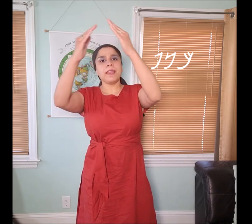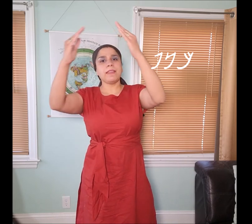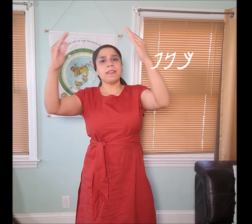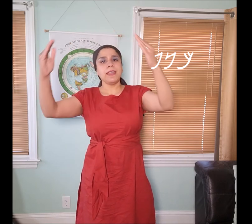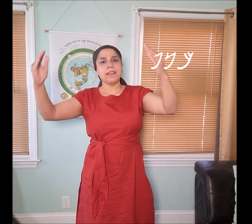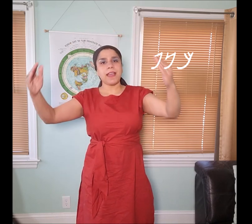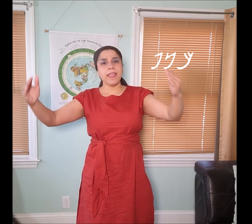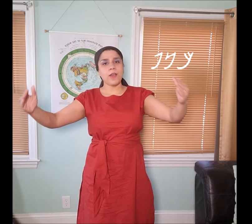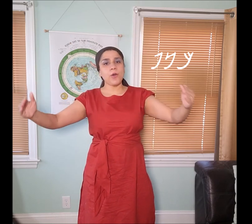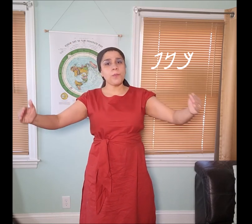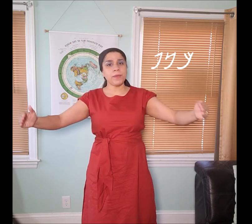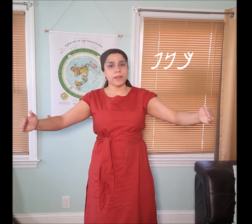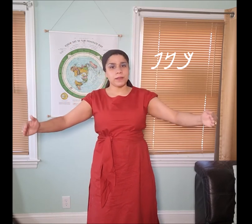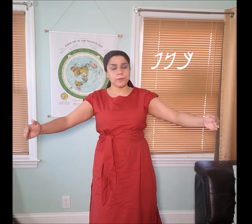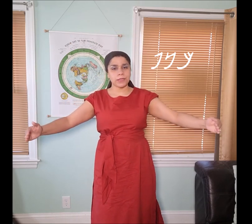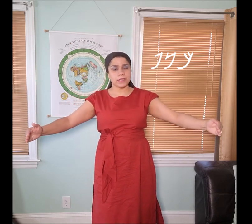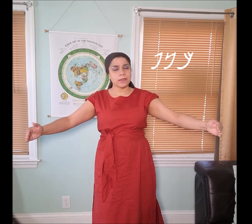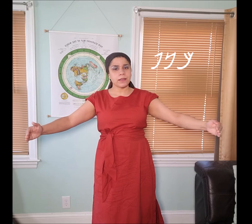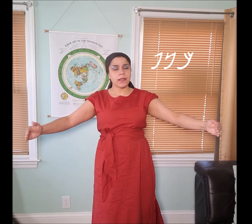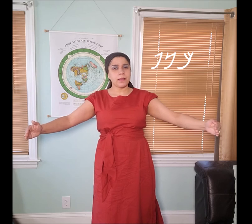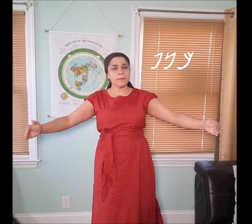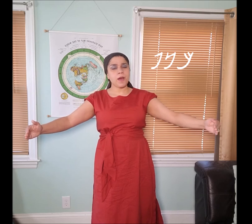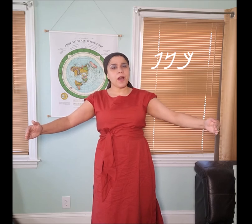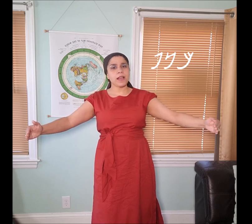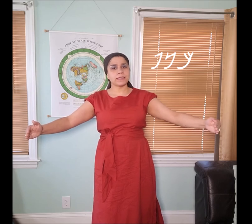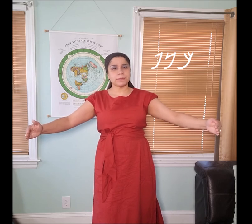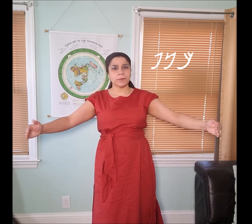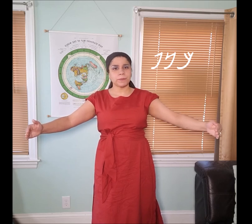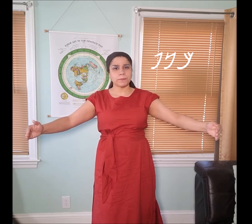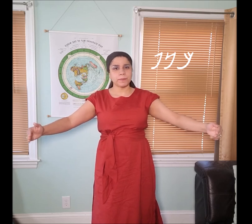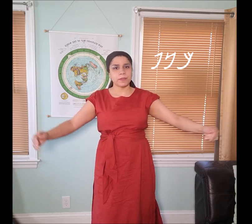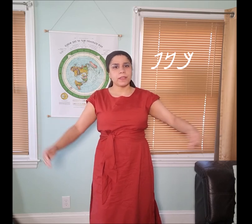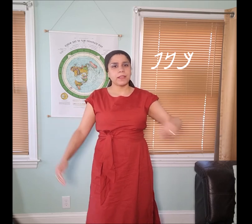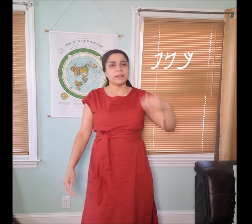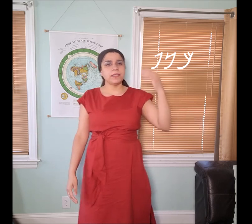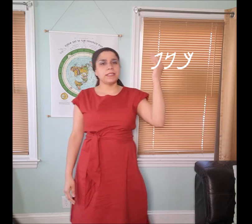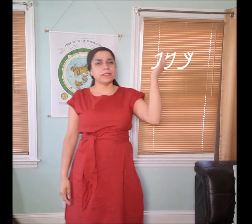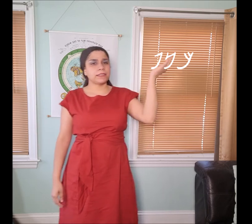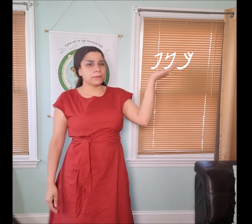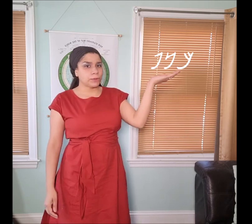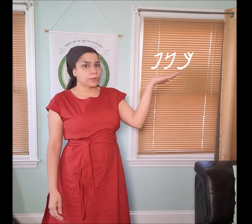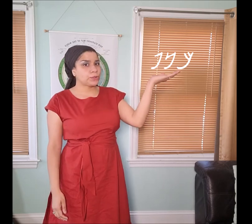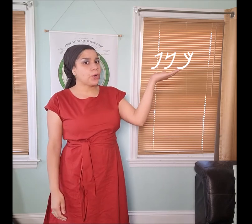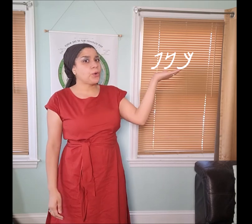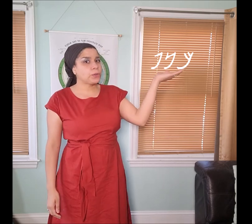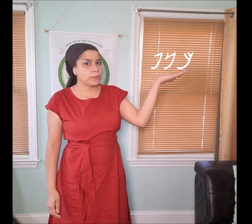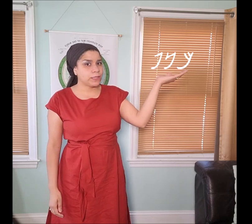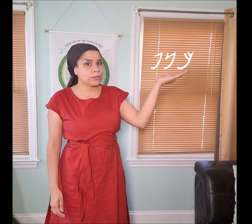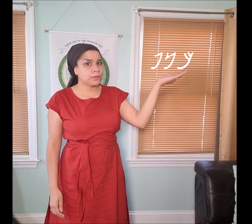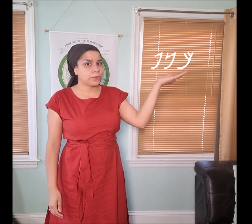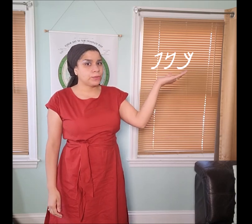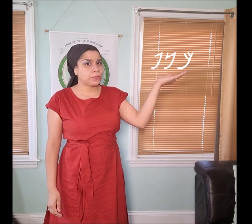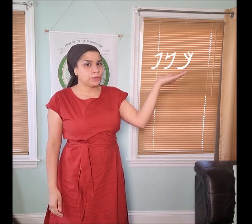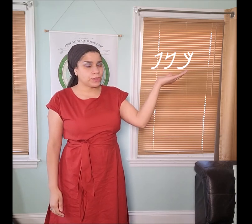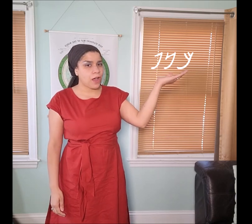and then I open with the "𐤐 pah" symbol. These symbols told me to do what you saw.